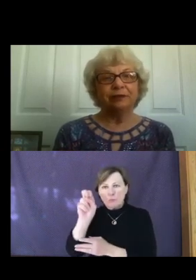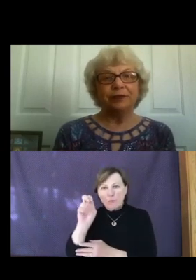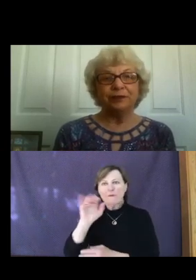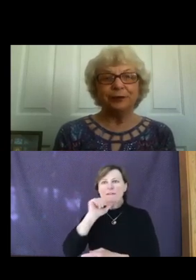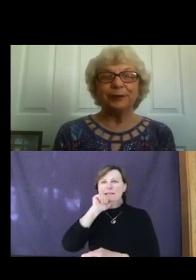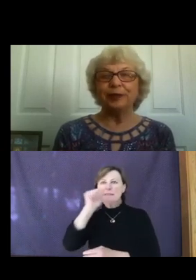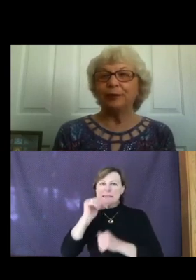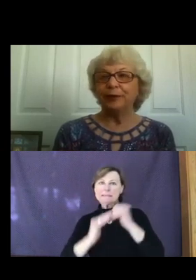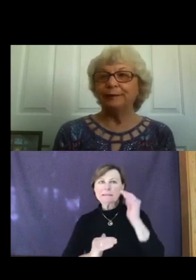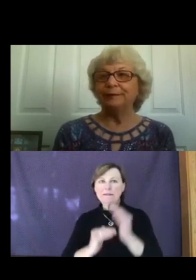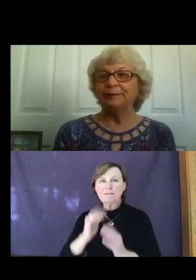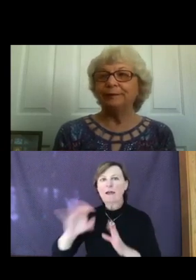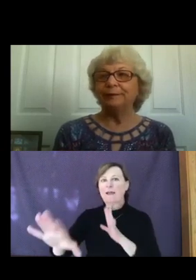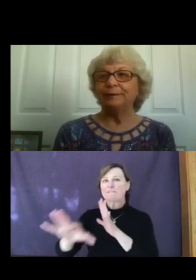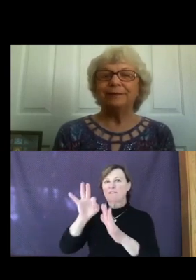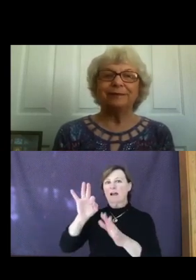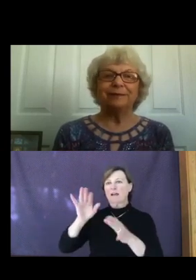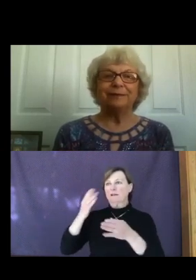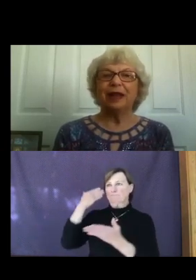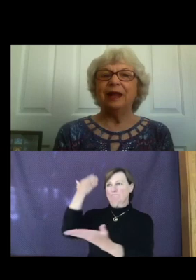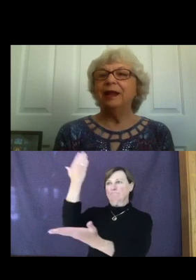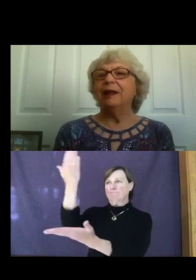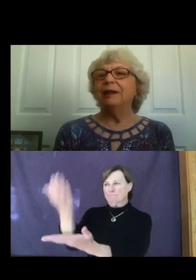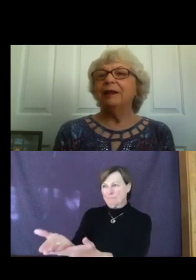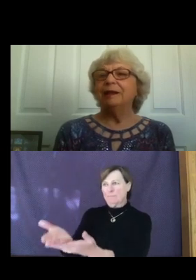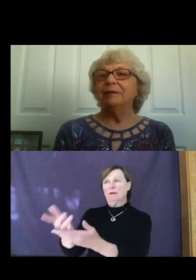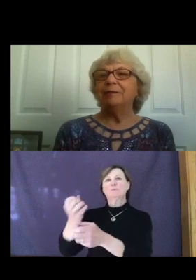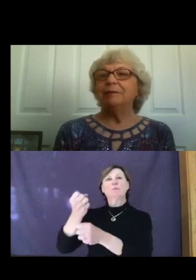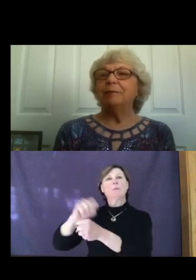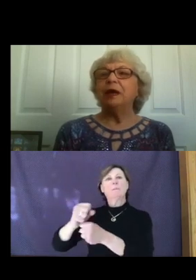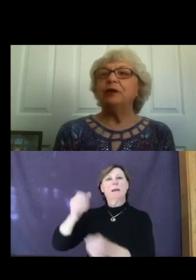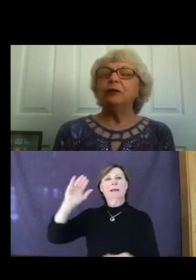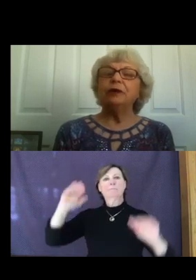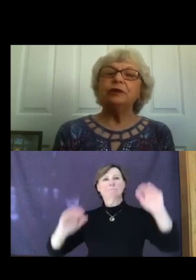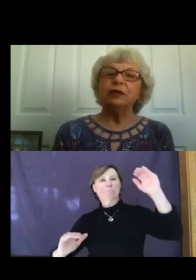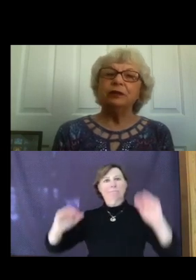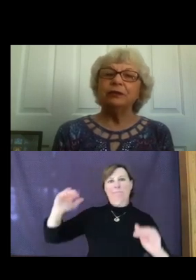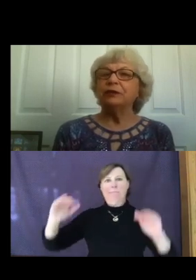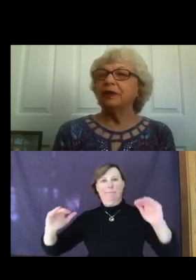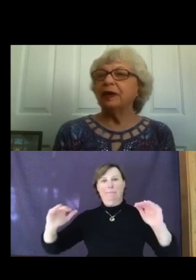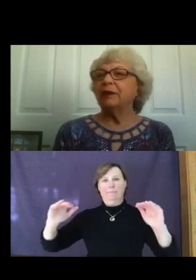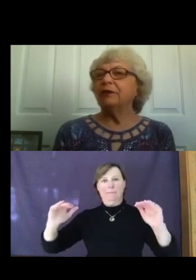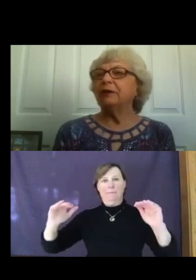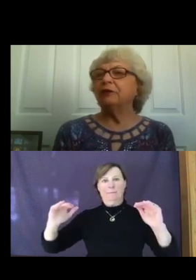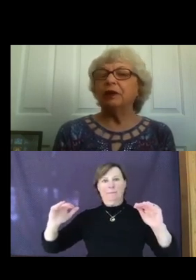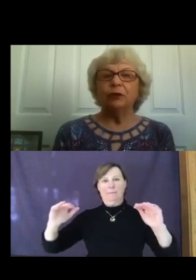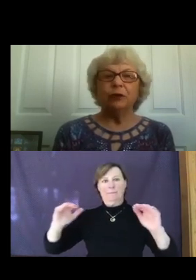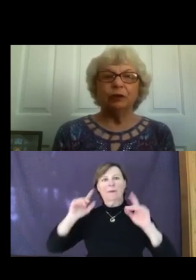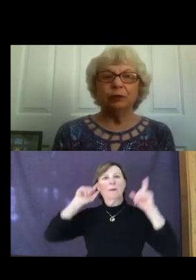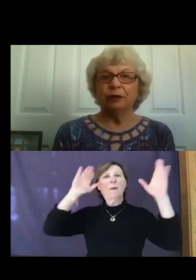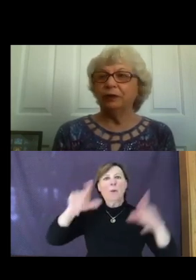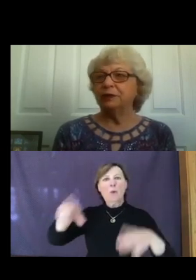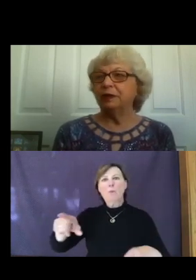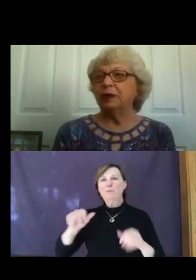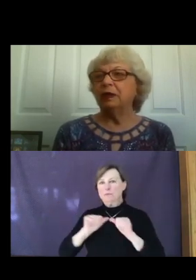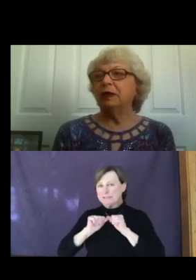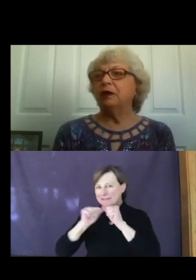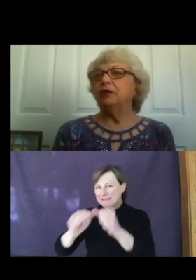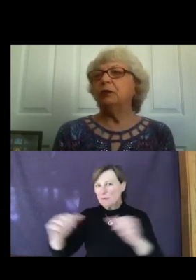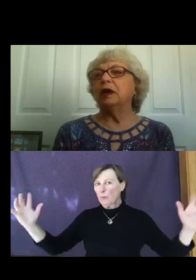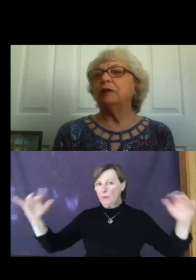Disequilibrium. May you continue to gather in sacred community. You will ever